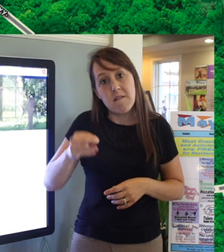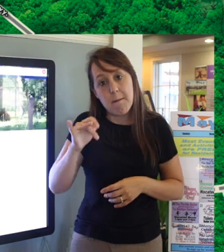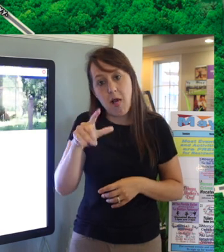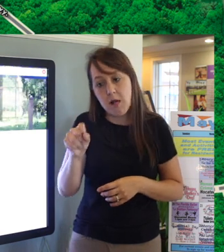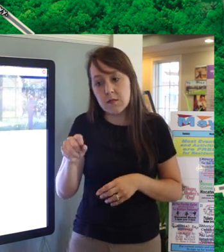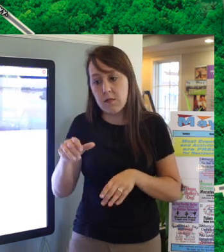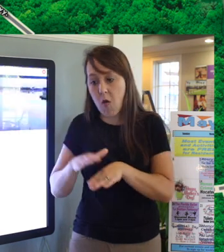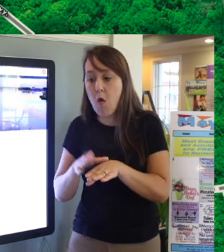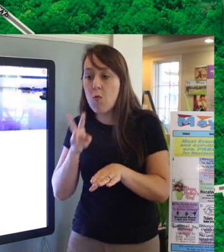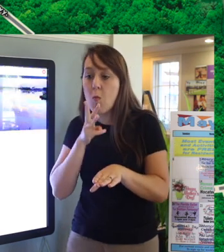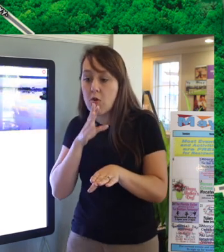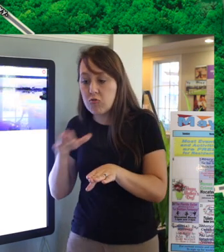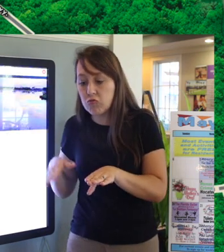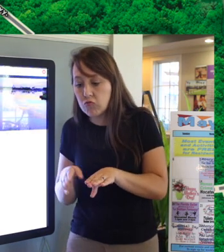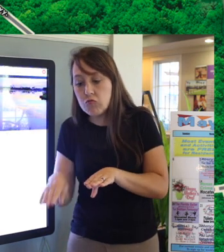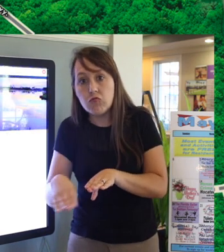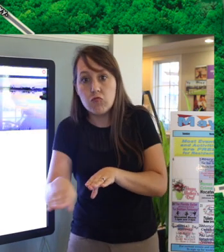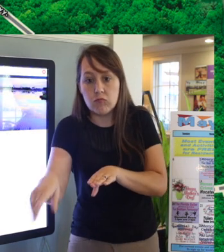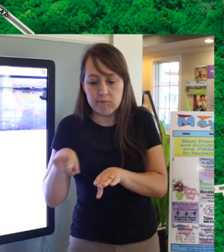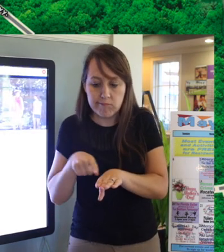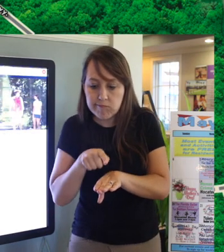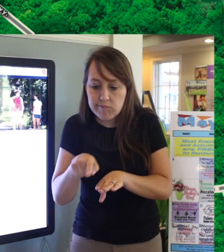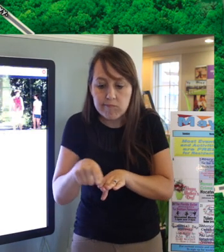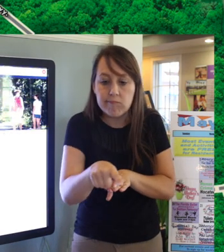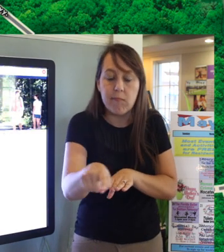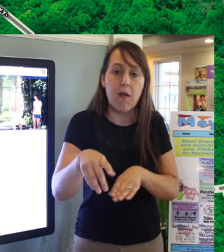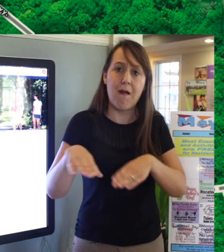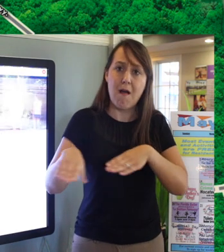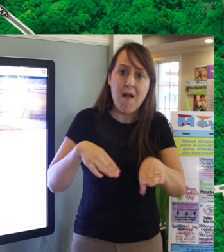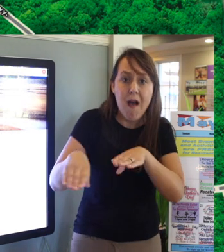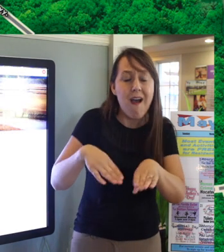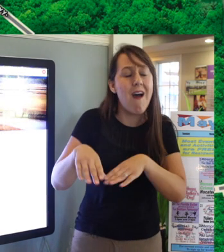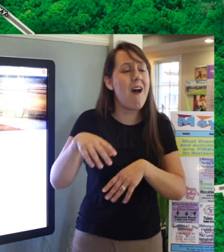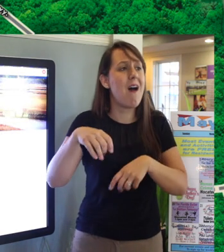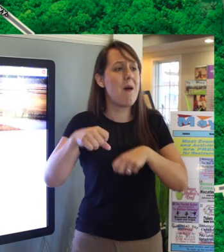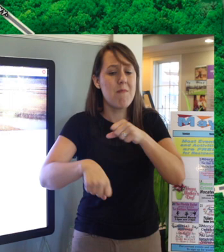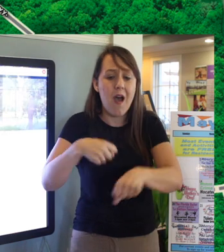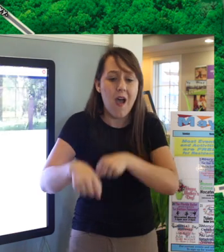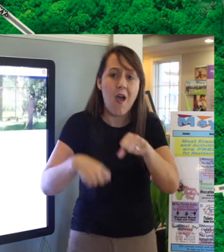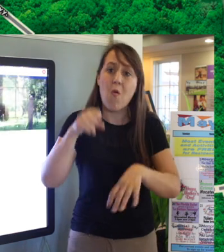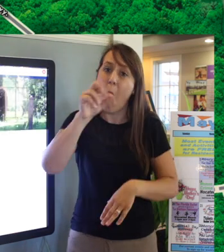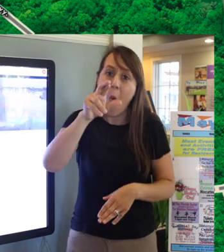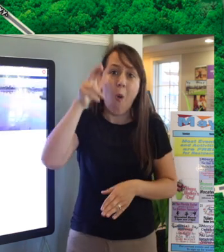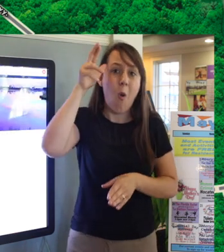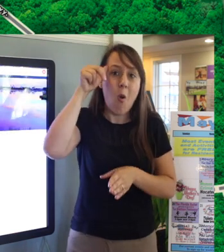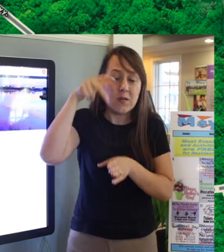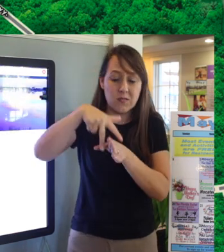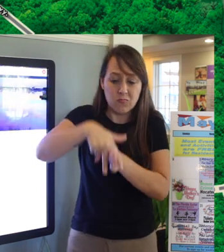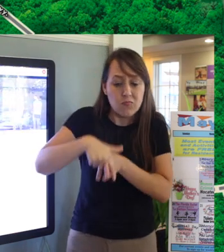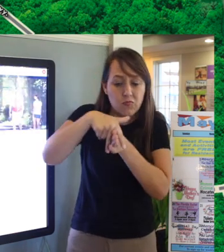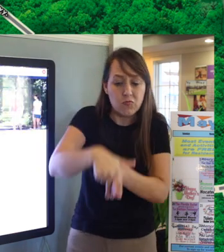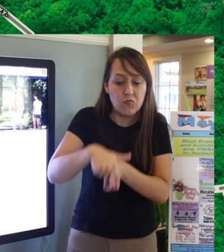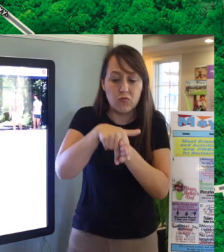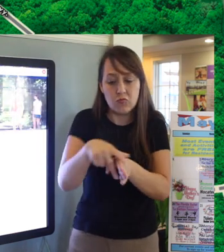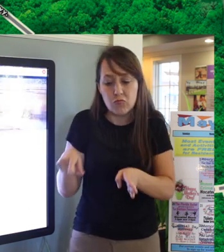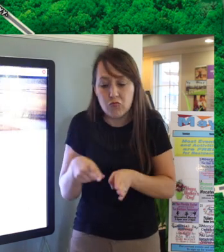There are hiking trails, biking trails, and horseback riding trails throughout these 2400 acres.